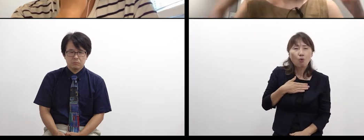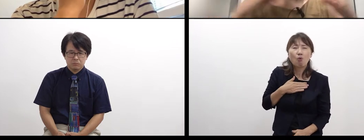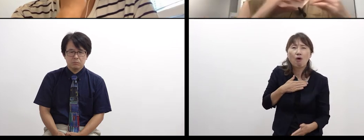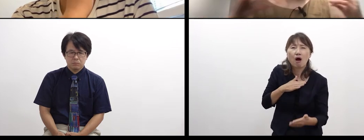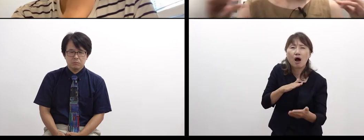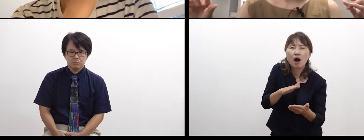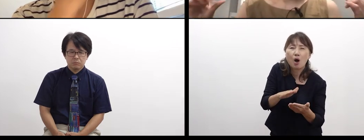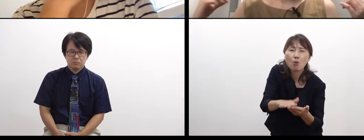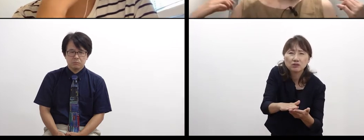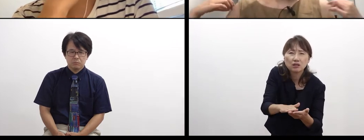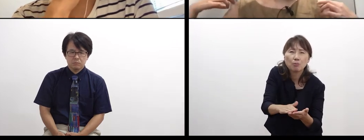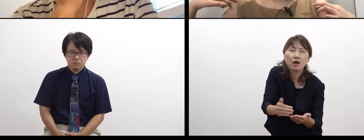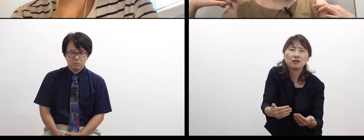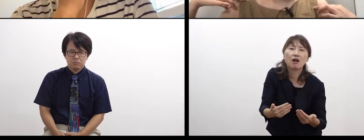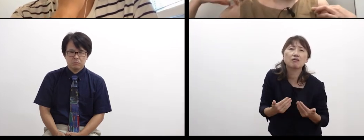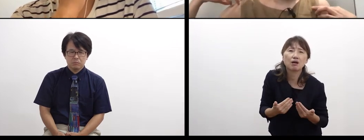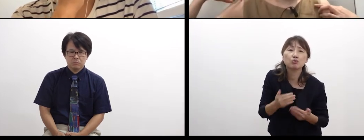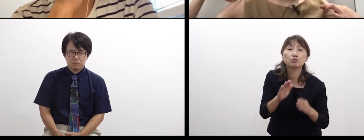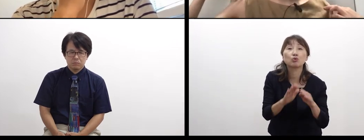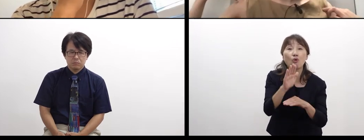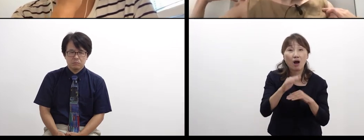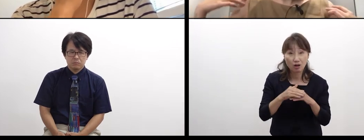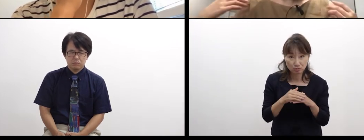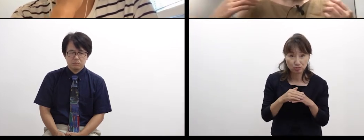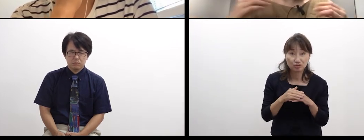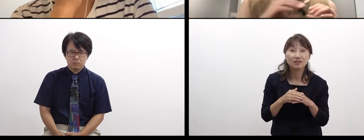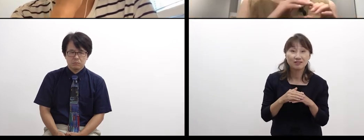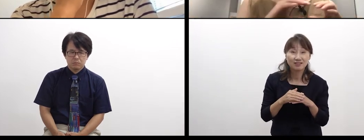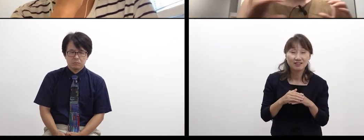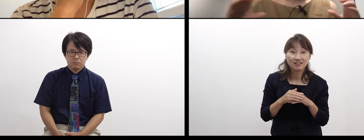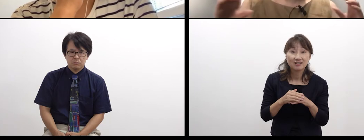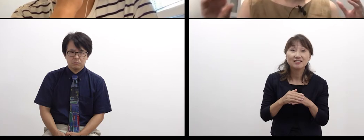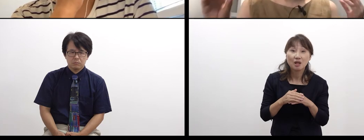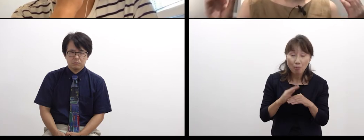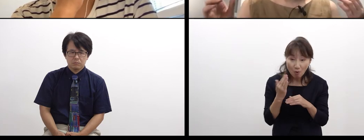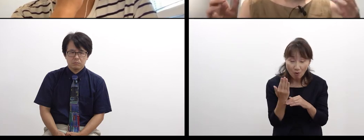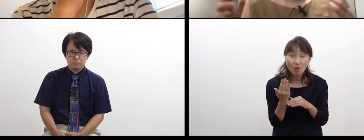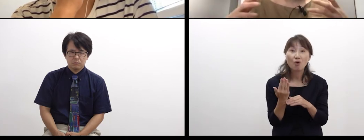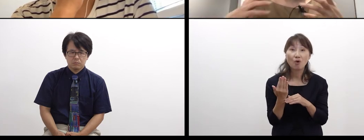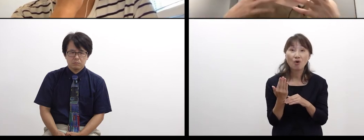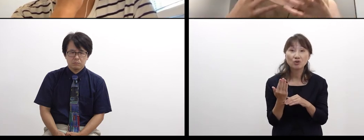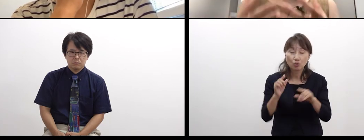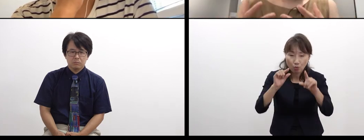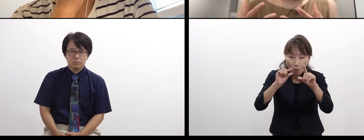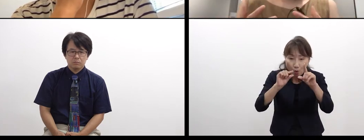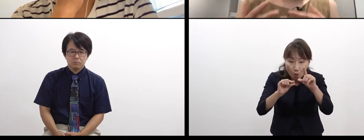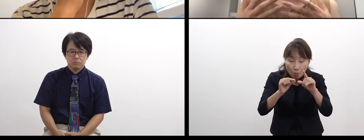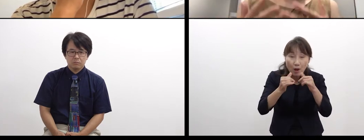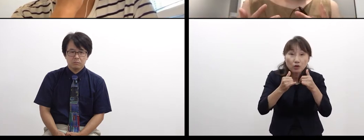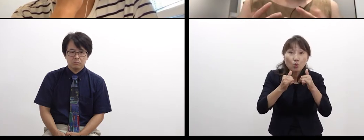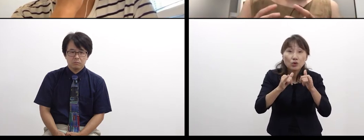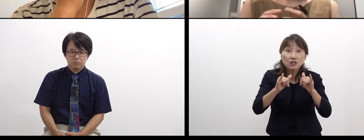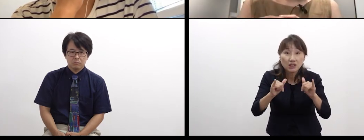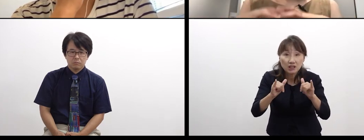to rules in society. When minority people make